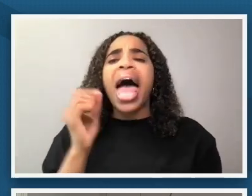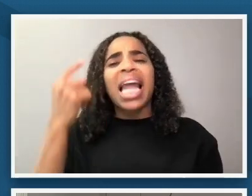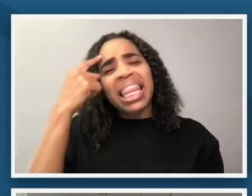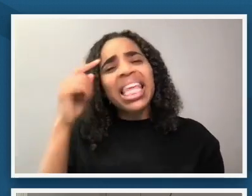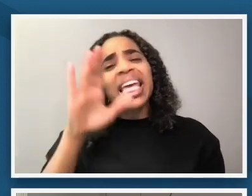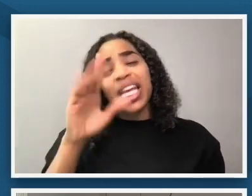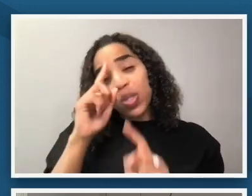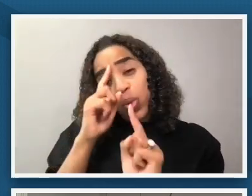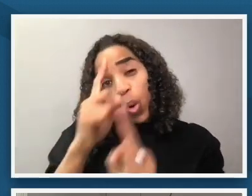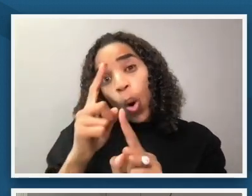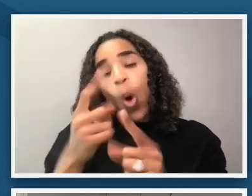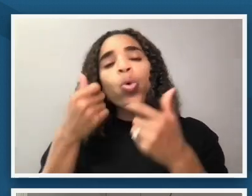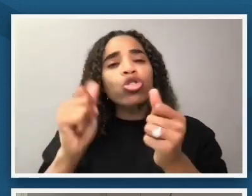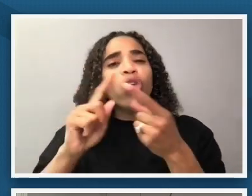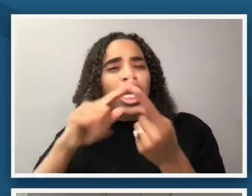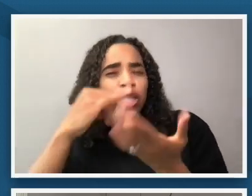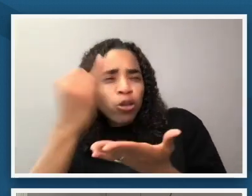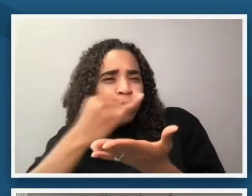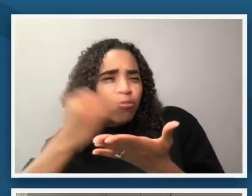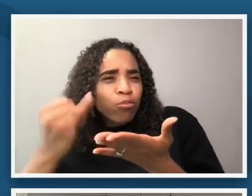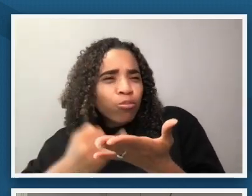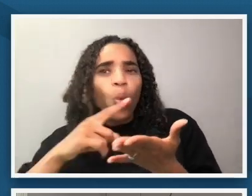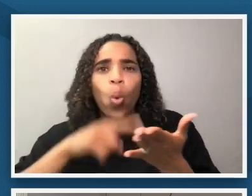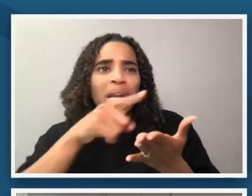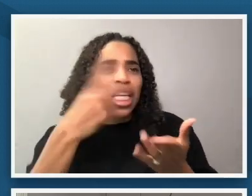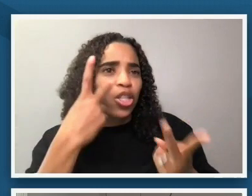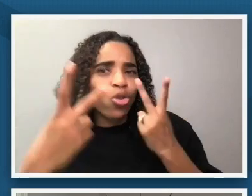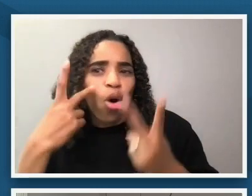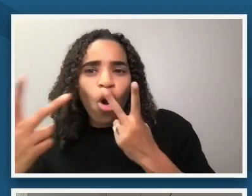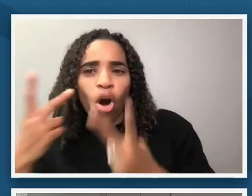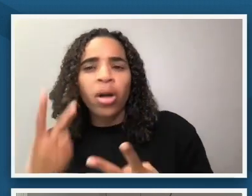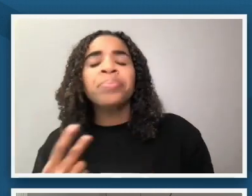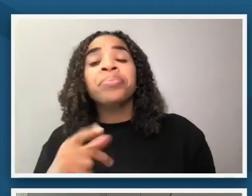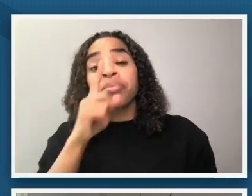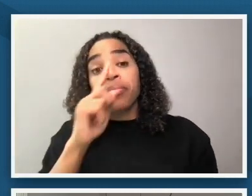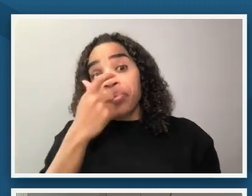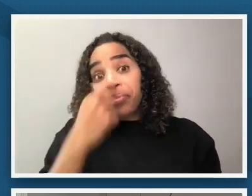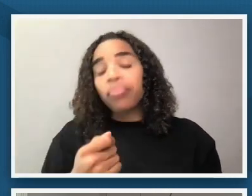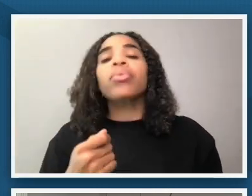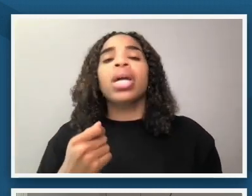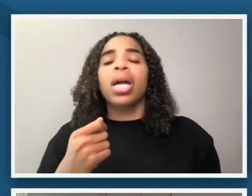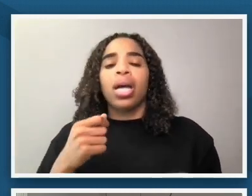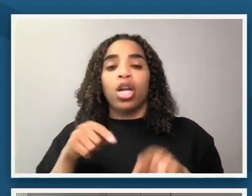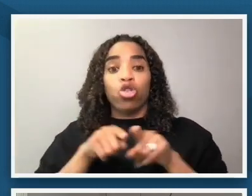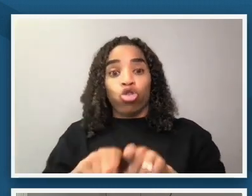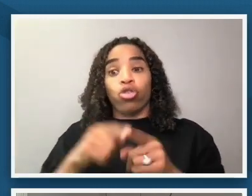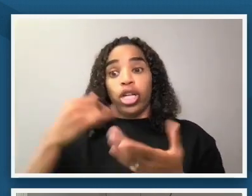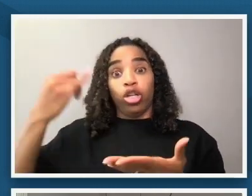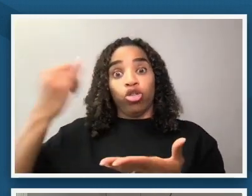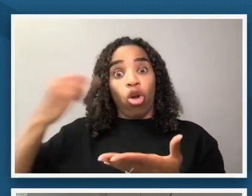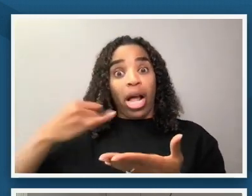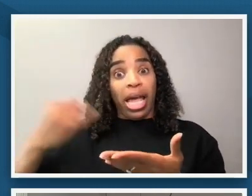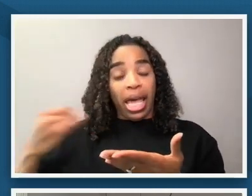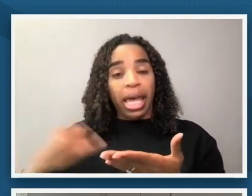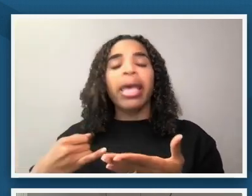environment as he saw it there what's interesting to note of course is that while he was doing that traveling and